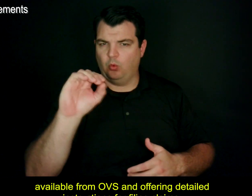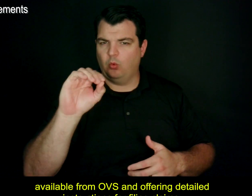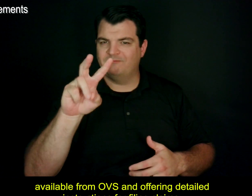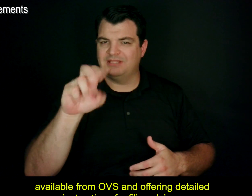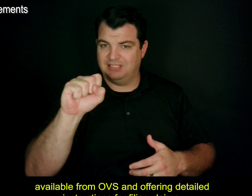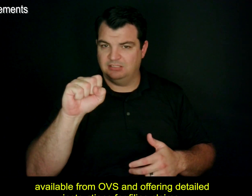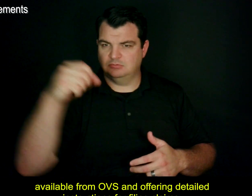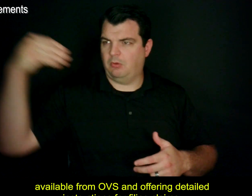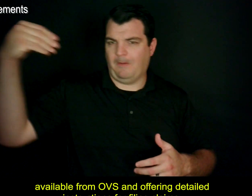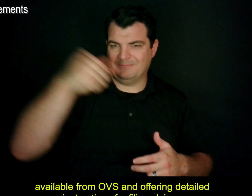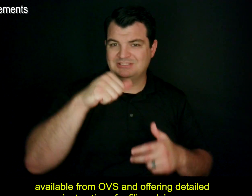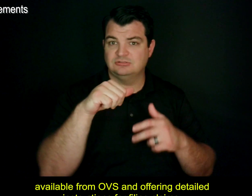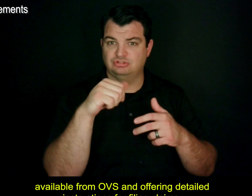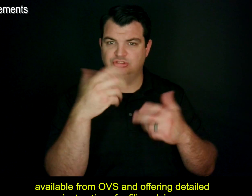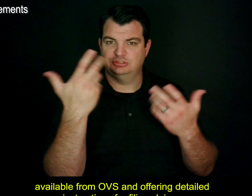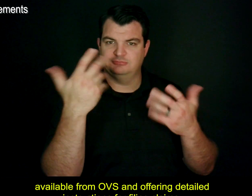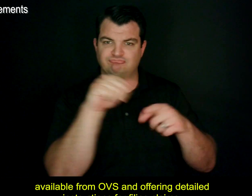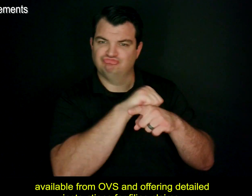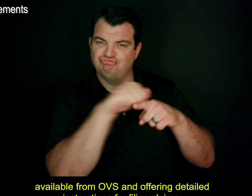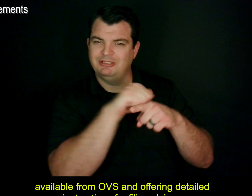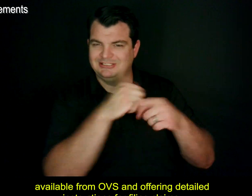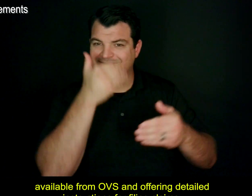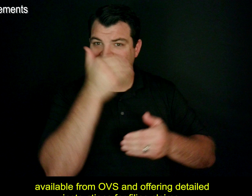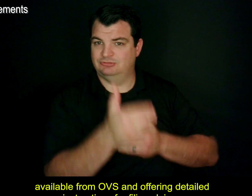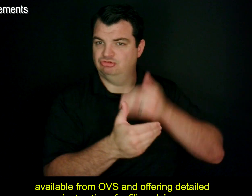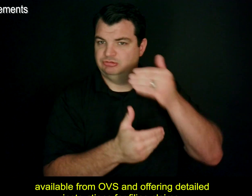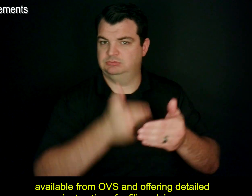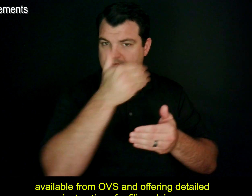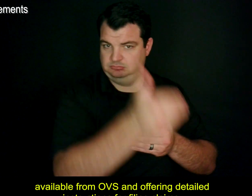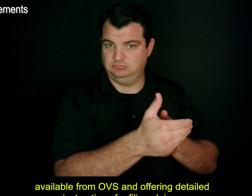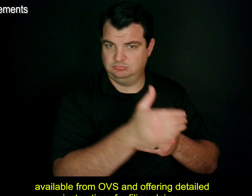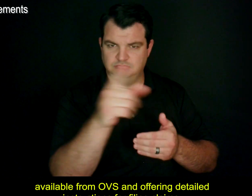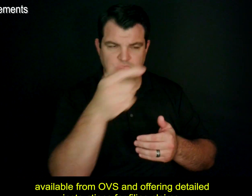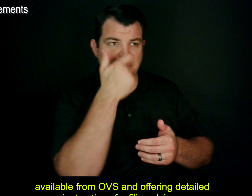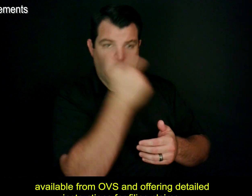available from OVS and offering detailed instructions for filing claims.